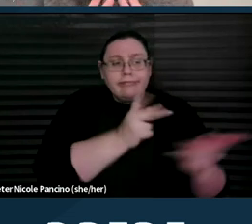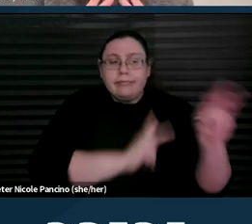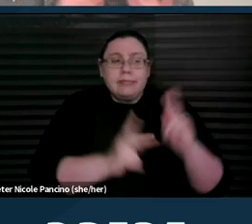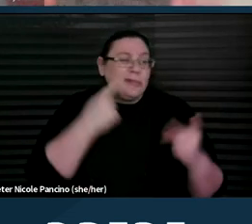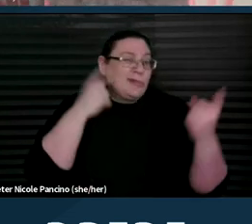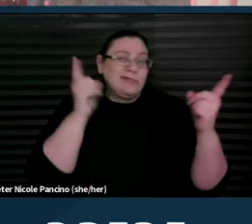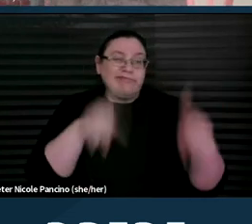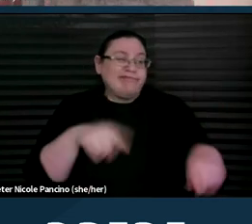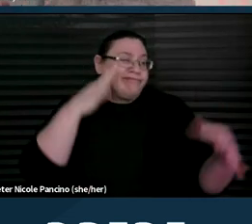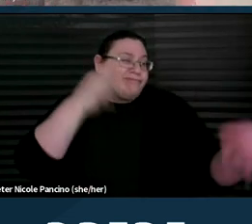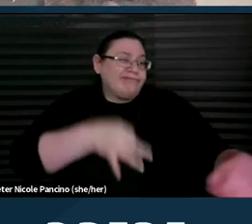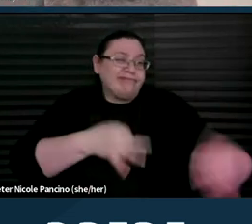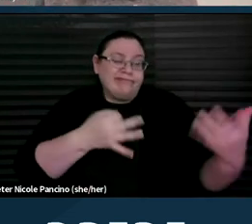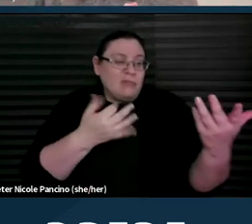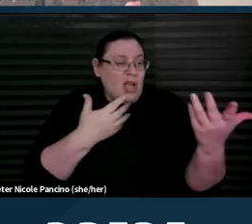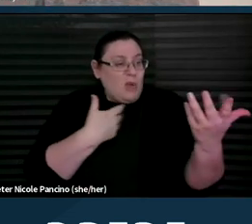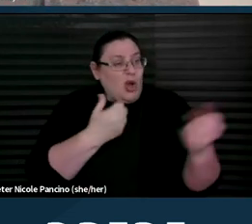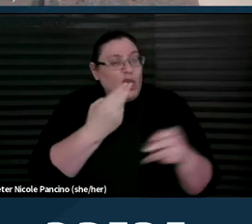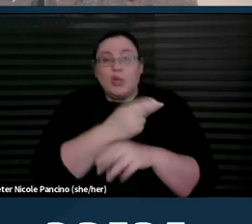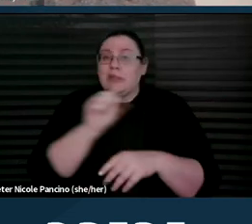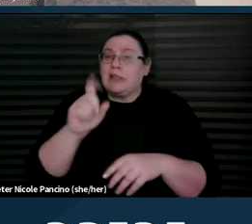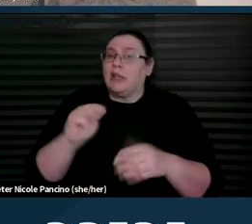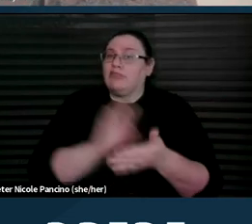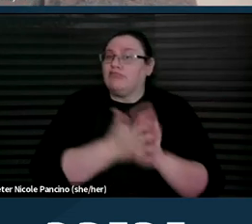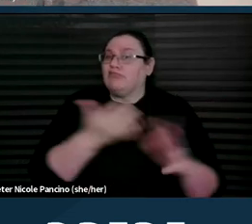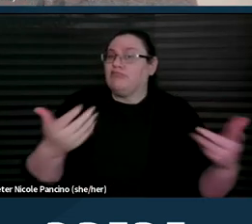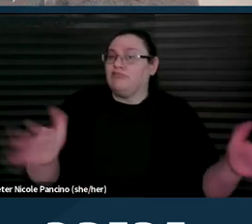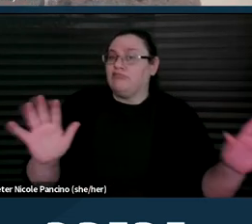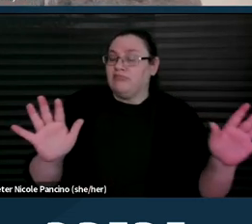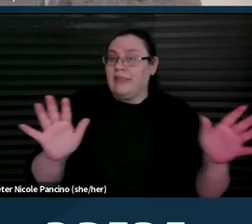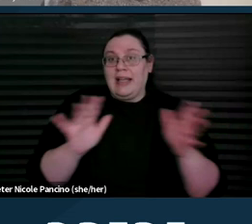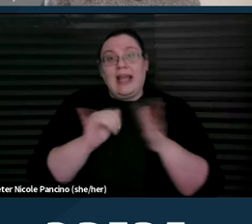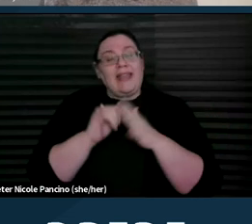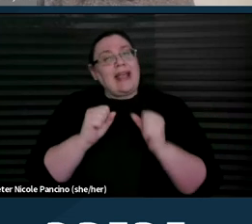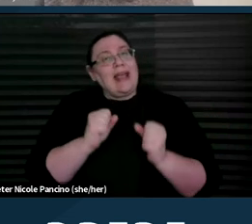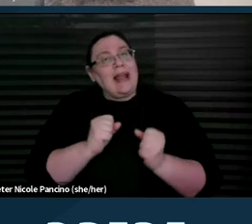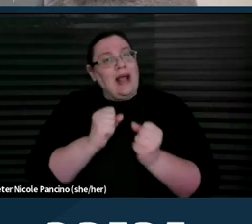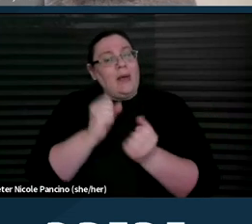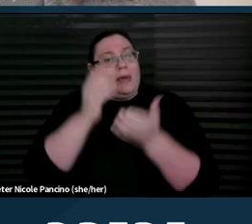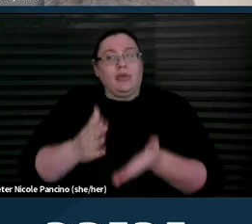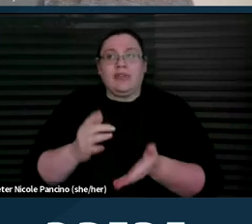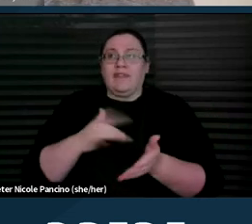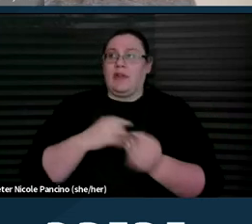they want to use supported decision-making. And it can help strengthen a person's capacity for making decisions